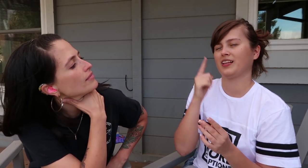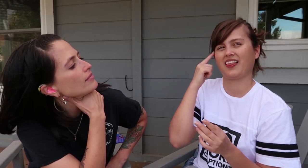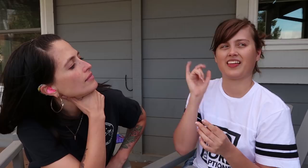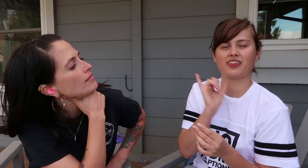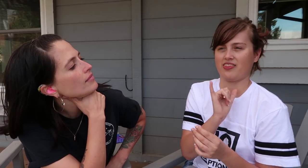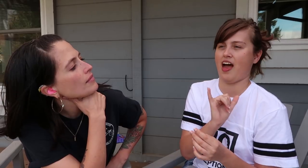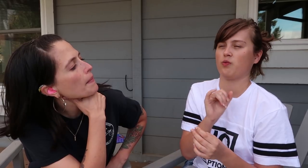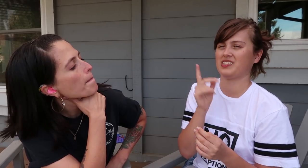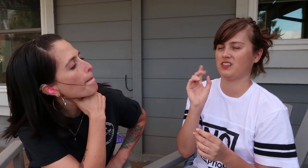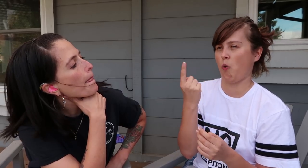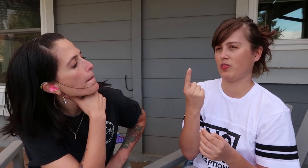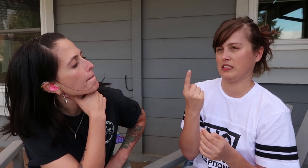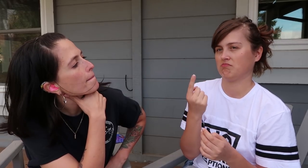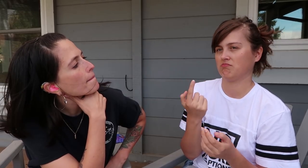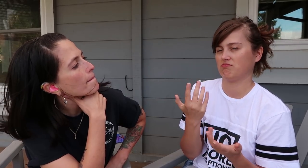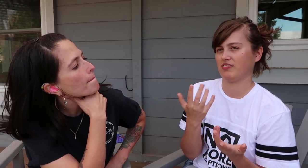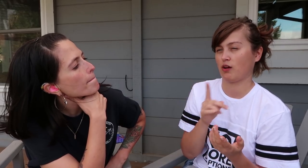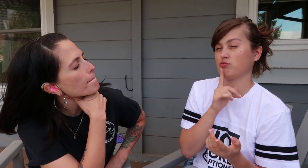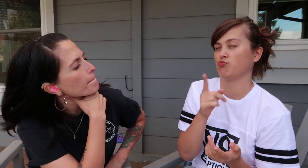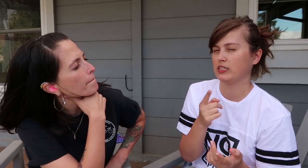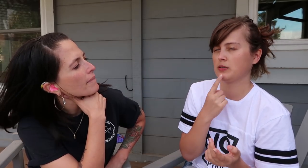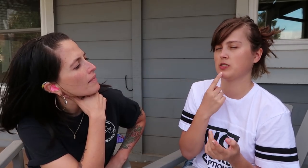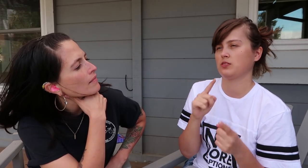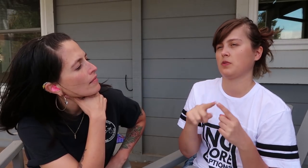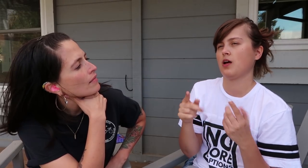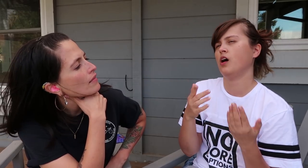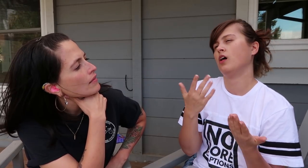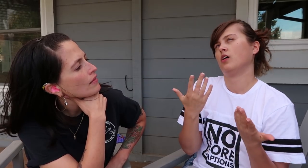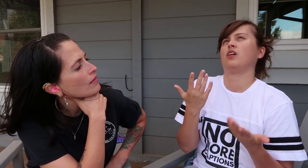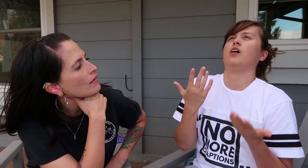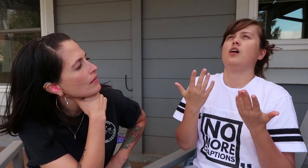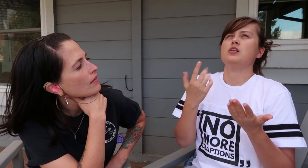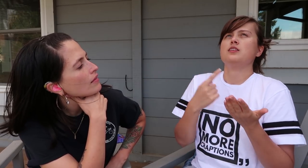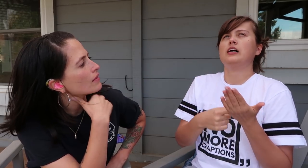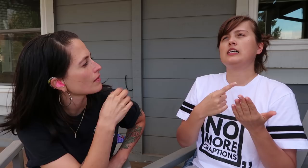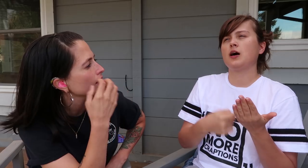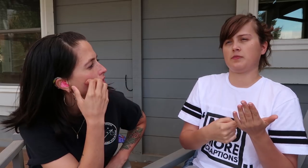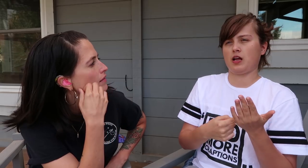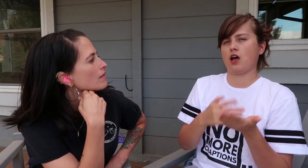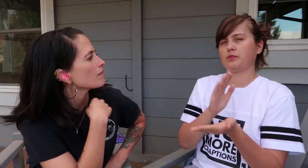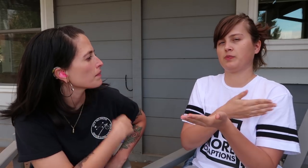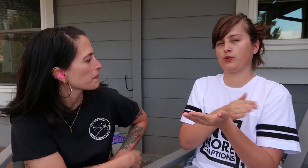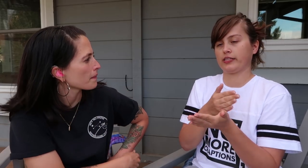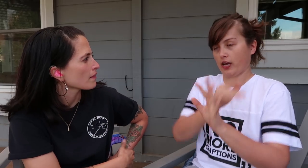Really, I think that was the only sound I’d really miss, but sometimes music.